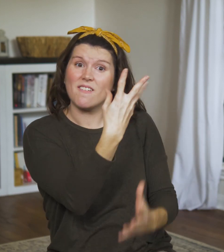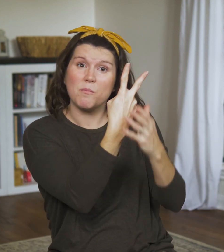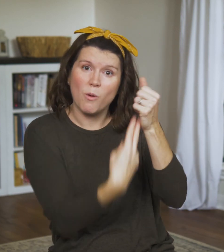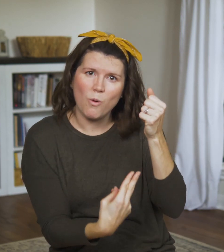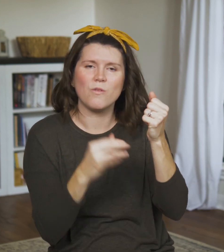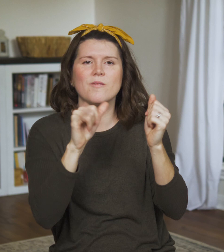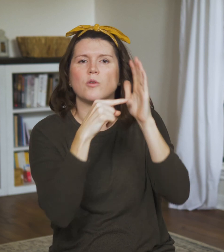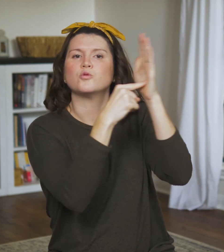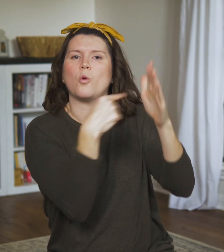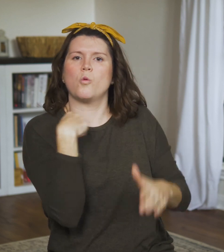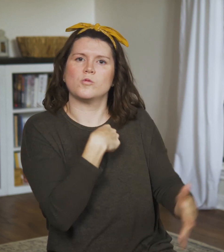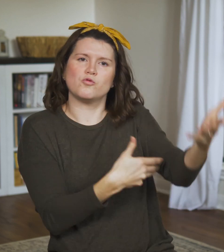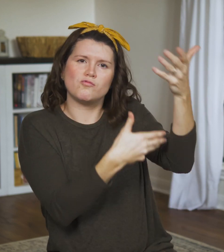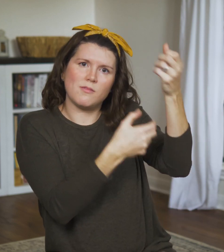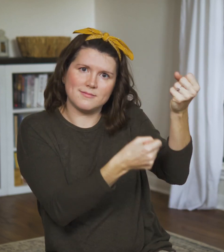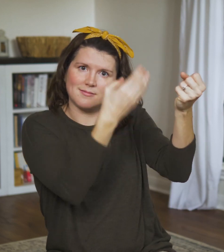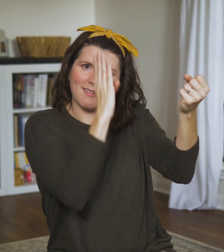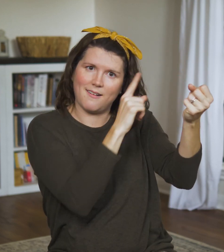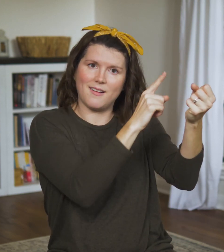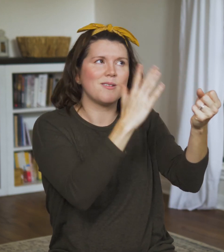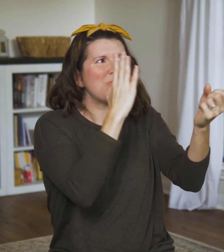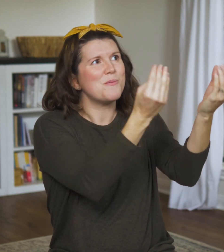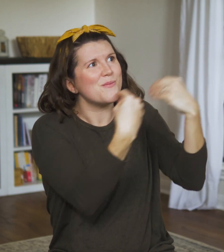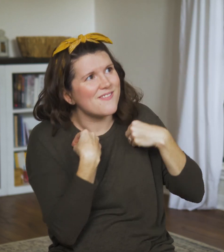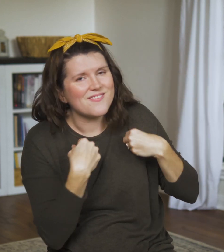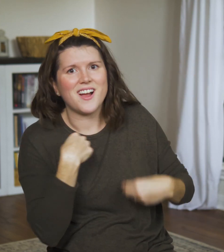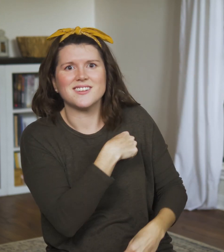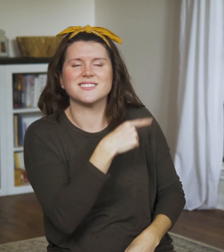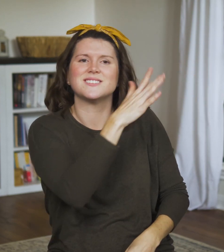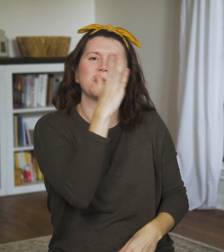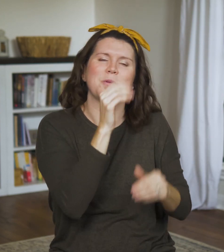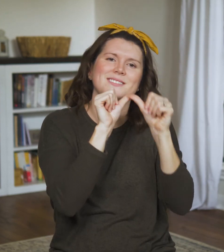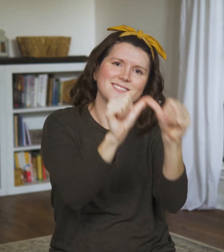we still need to be reminded that He’s providing for us.